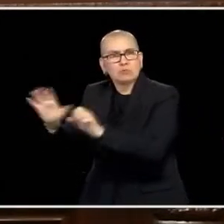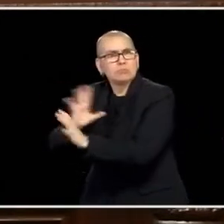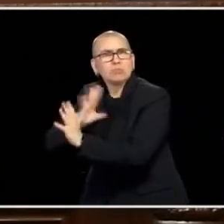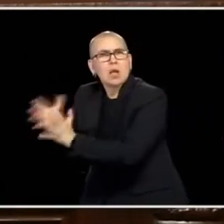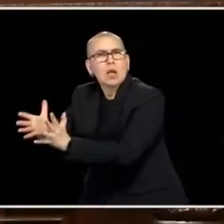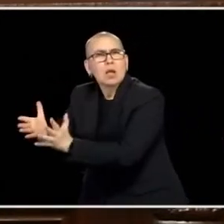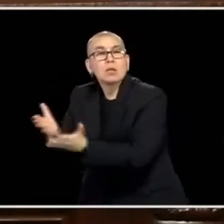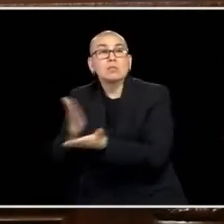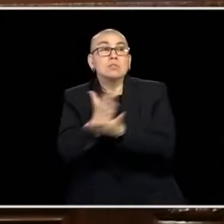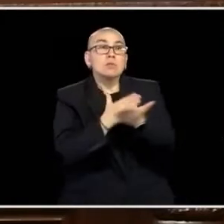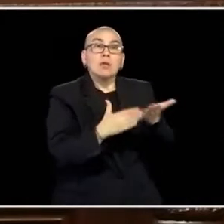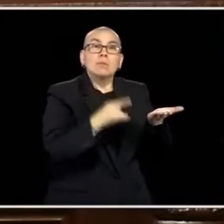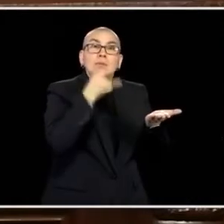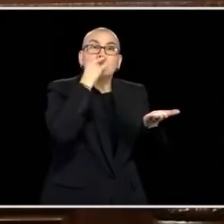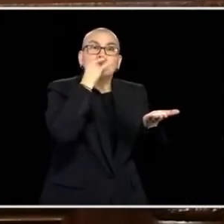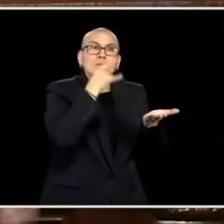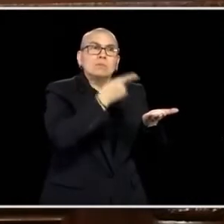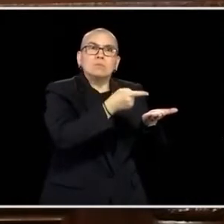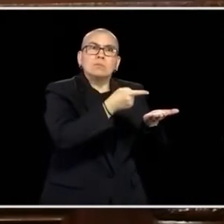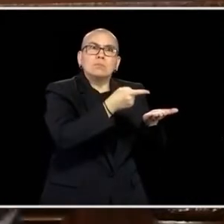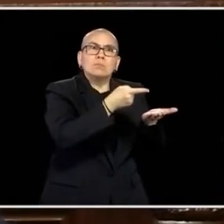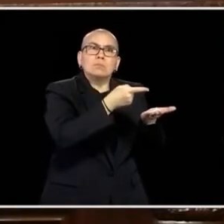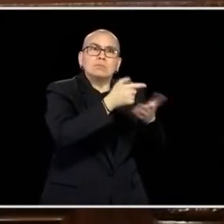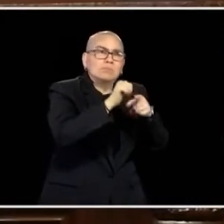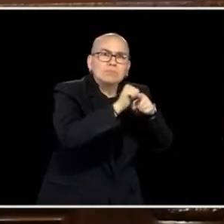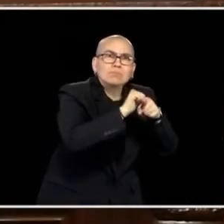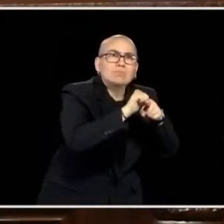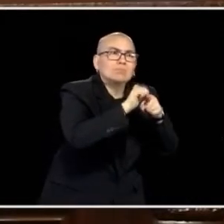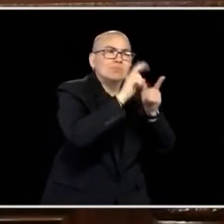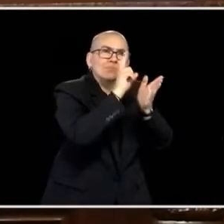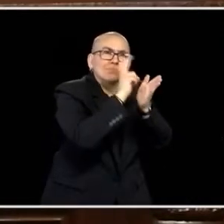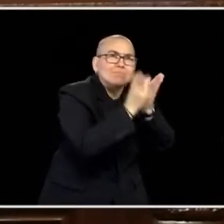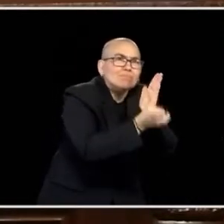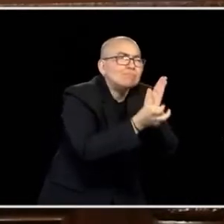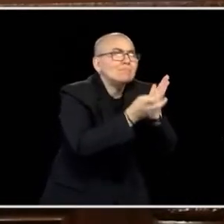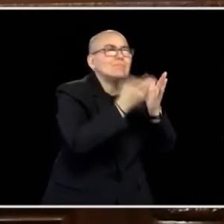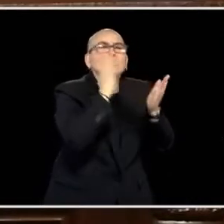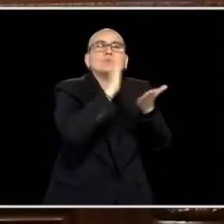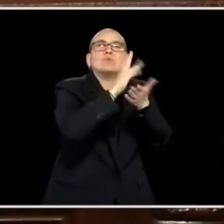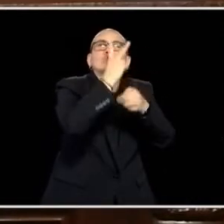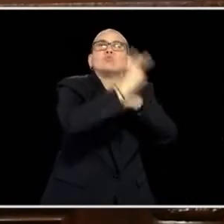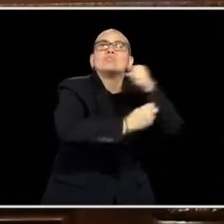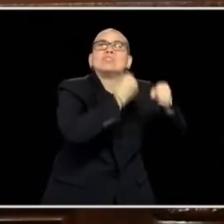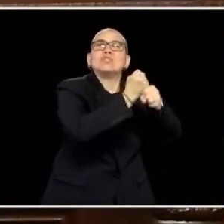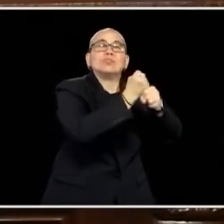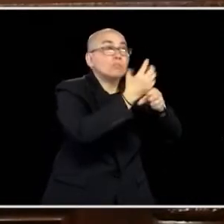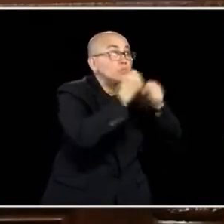OTHERS WE KNOW NOW, AND THERE'S SCHOOLS OUT THERE AND LEGISLATORS ON BOTH SIDES OF THE AISLE ADVOCATING FOR THIS